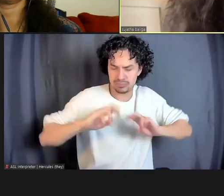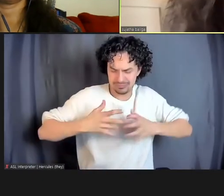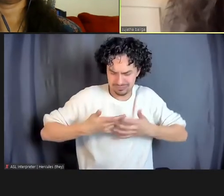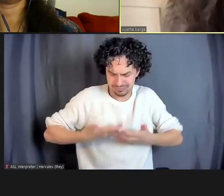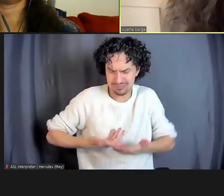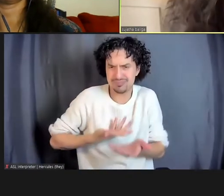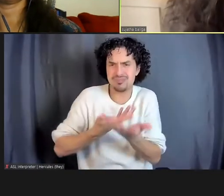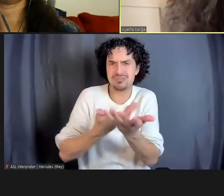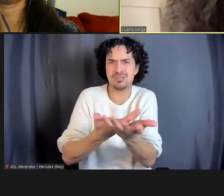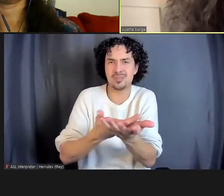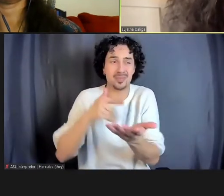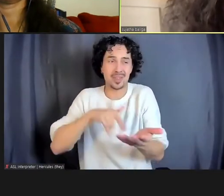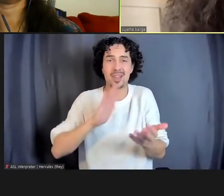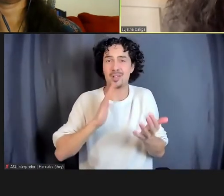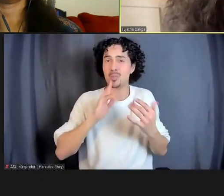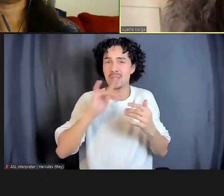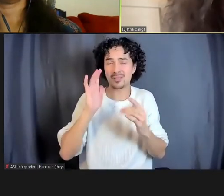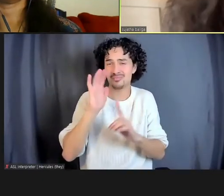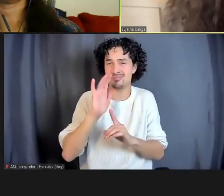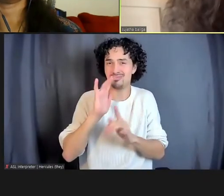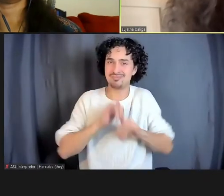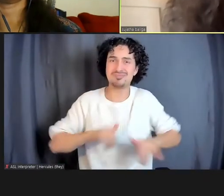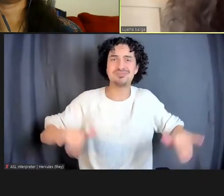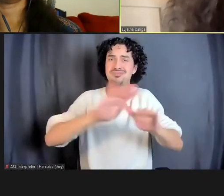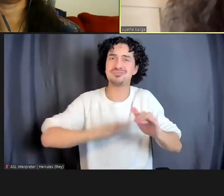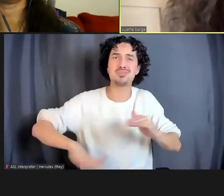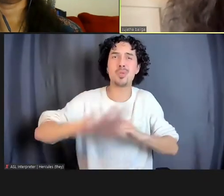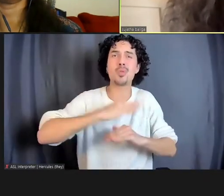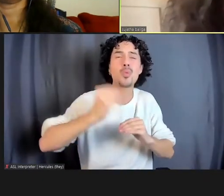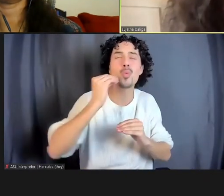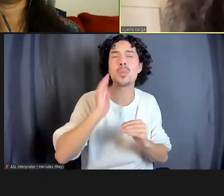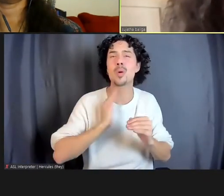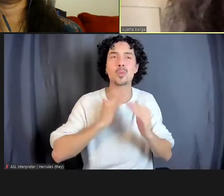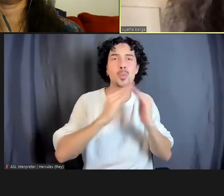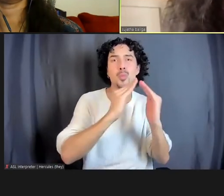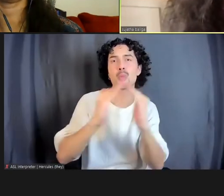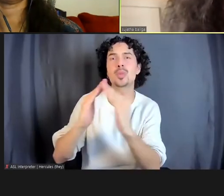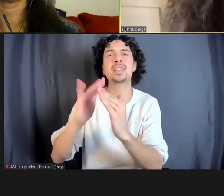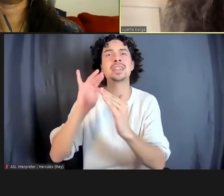of our communities and in so many of our neighborhoods, it needs to be a nonpunitive lens.